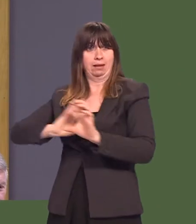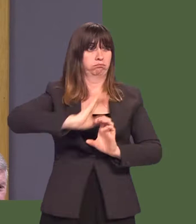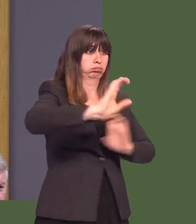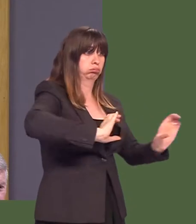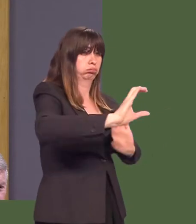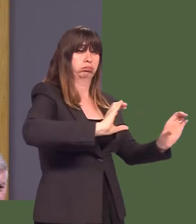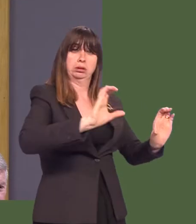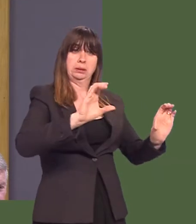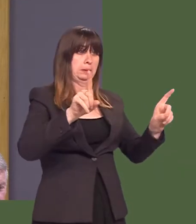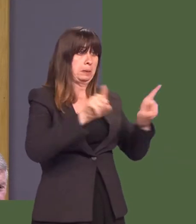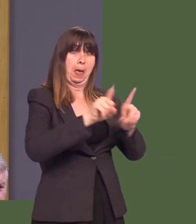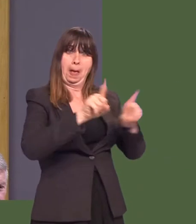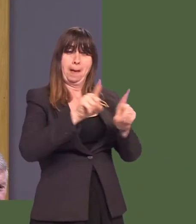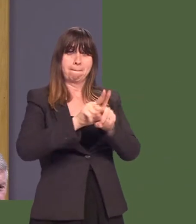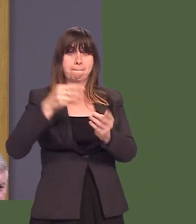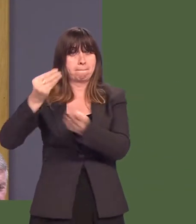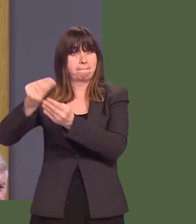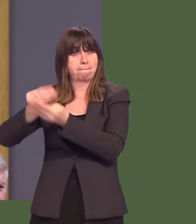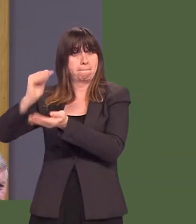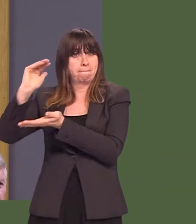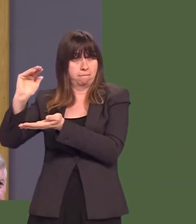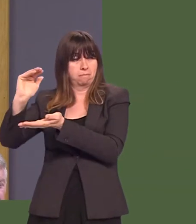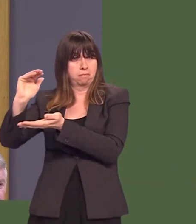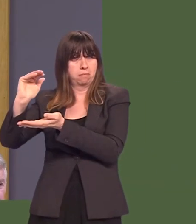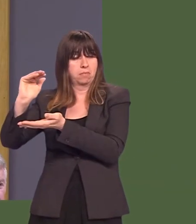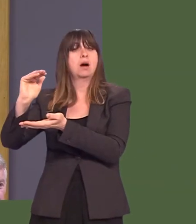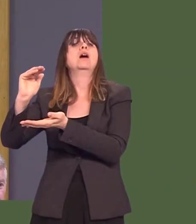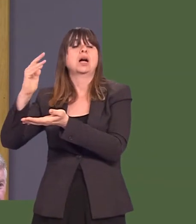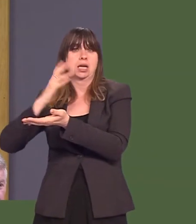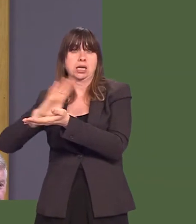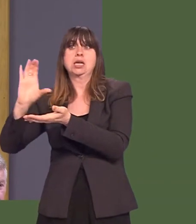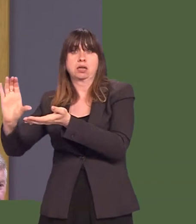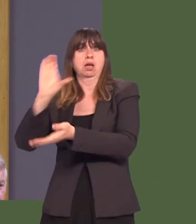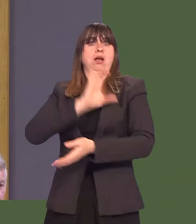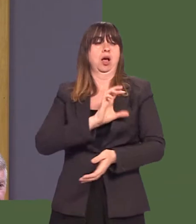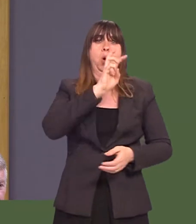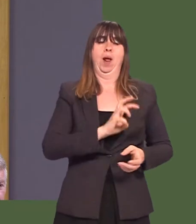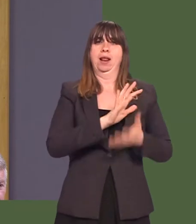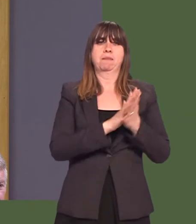has been available in the past for these projects in Wales is added to the Welsh budget, and